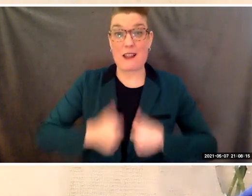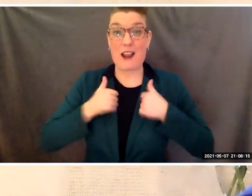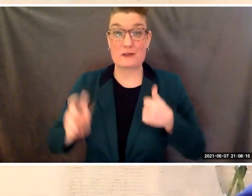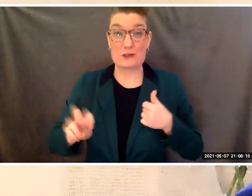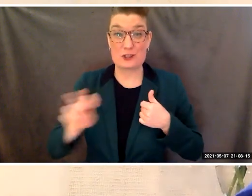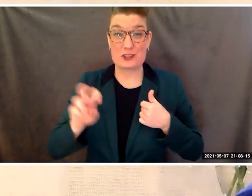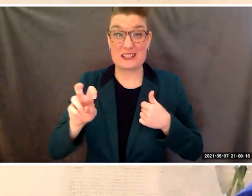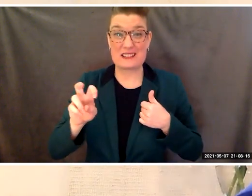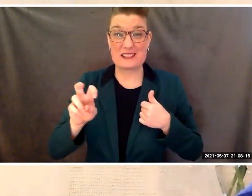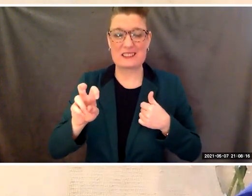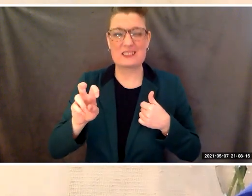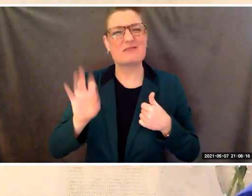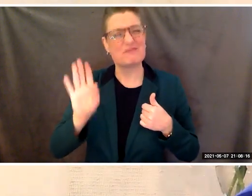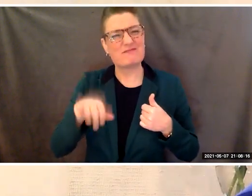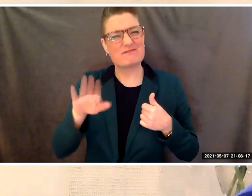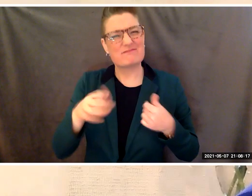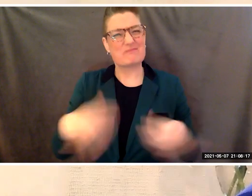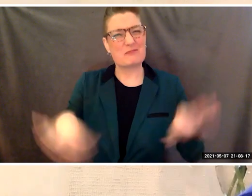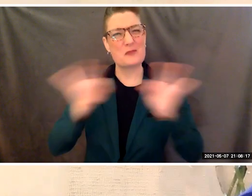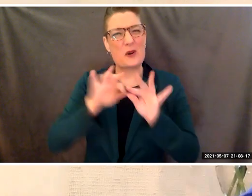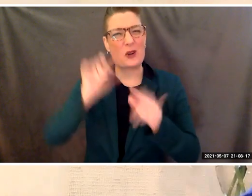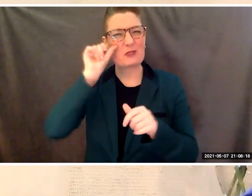remind yourself when things get tough